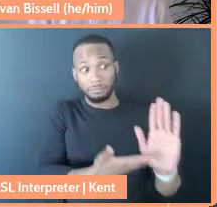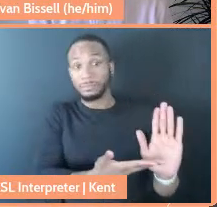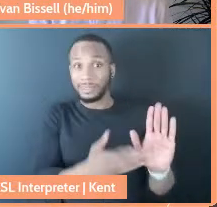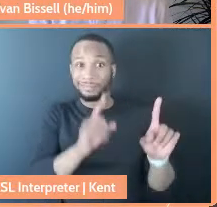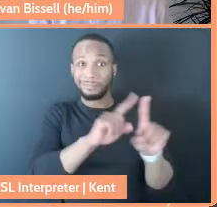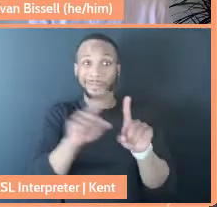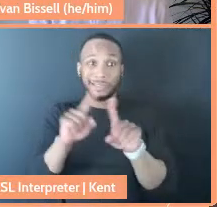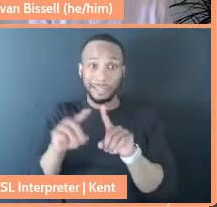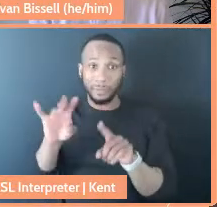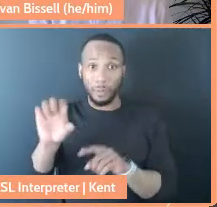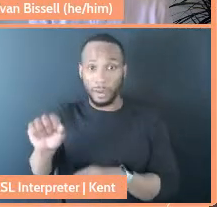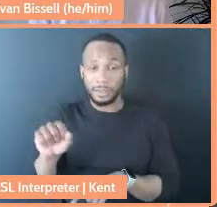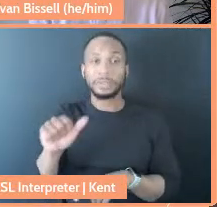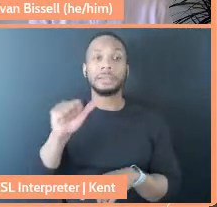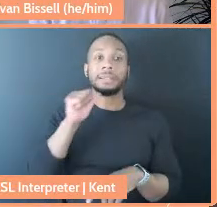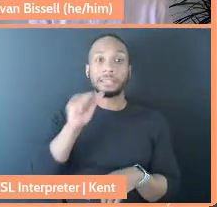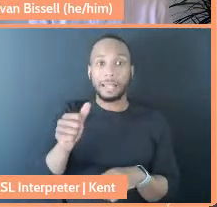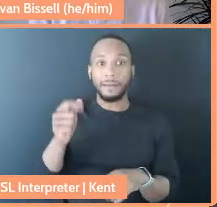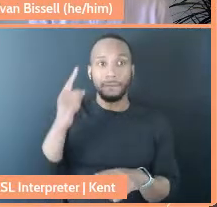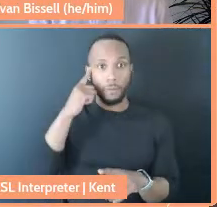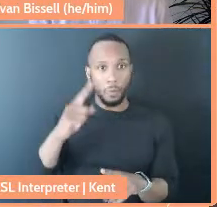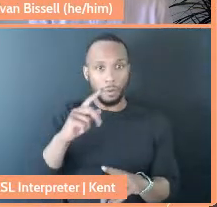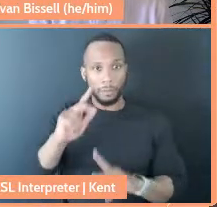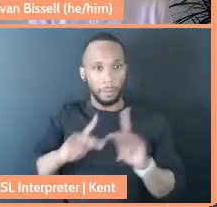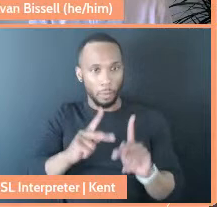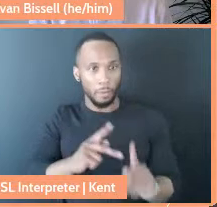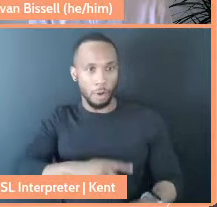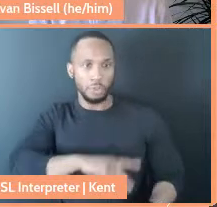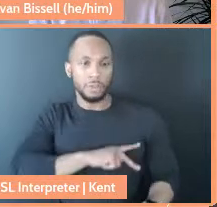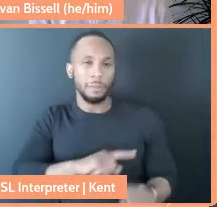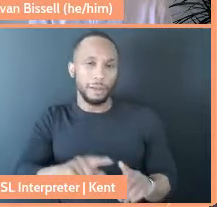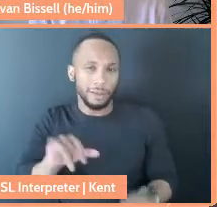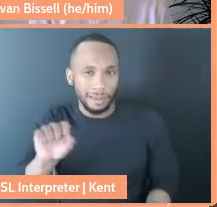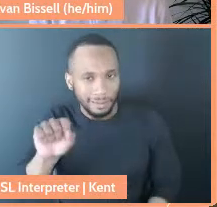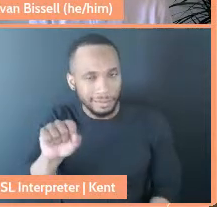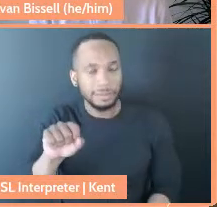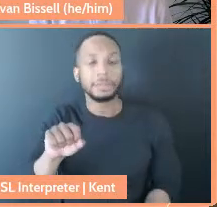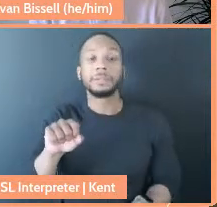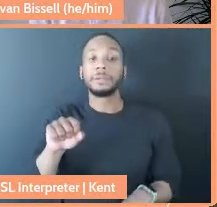It's not people personally, but it is. It's not just people personally mistreating people,